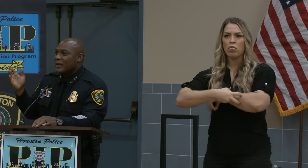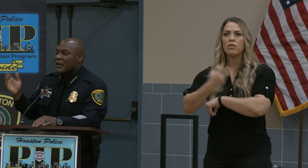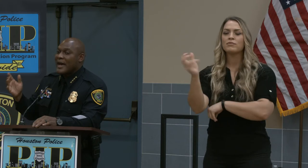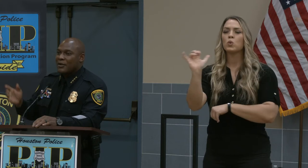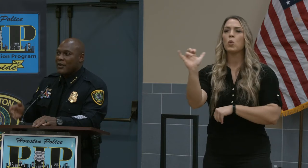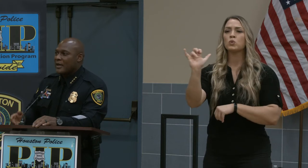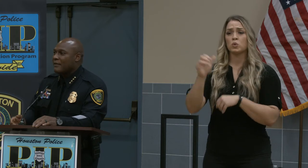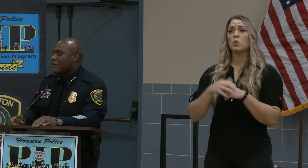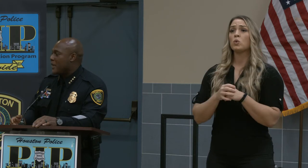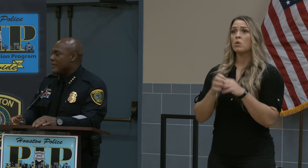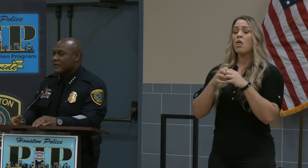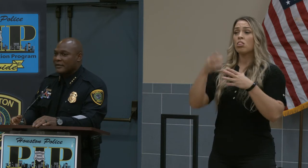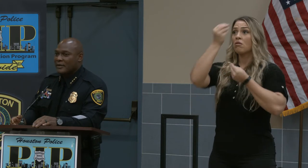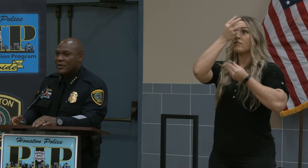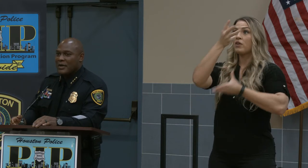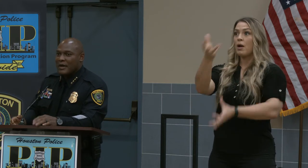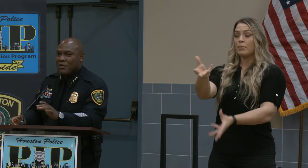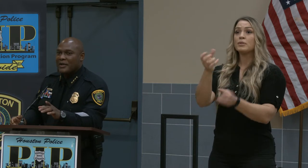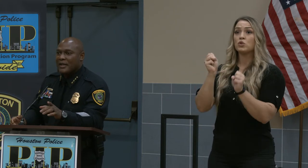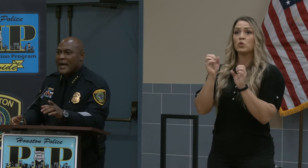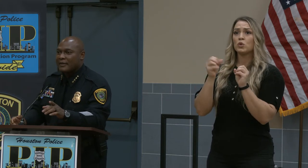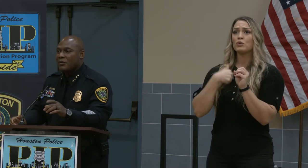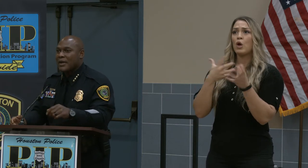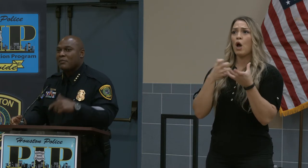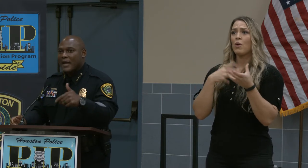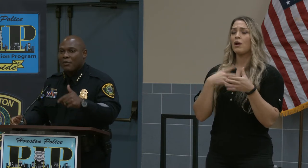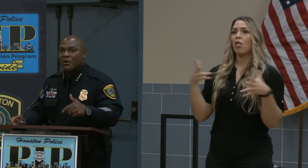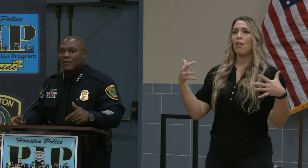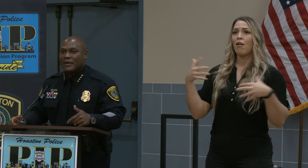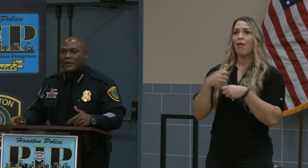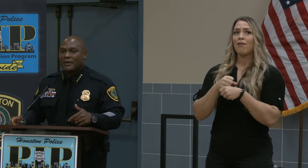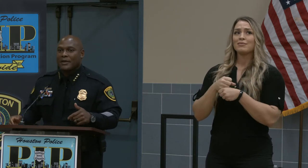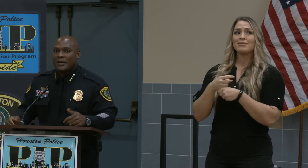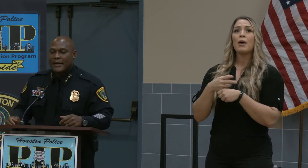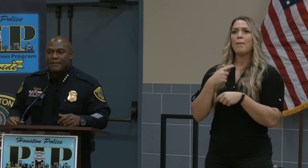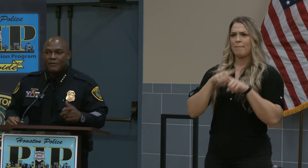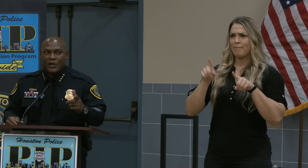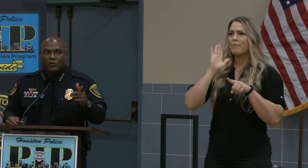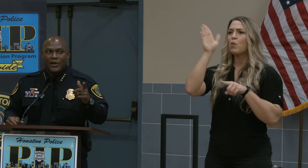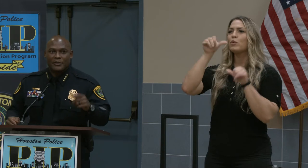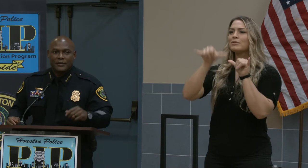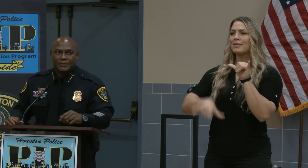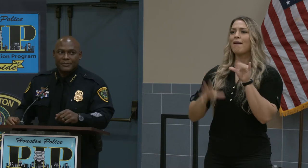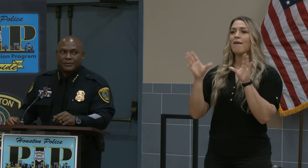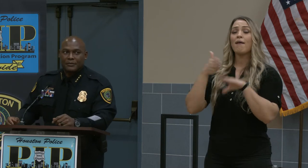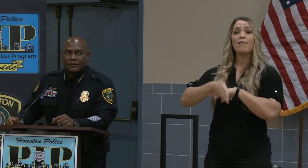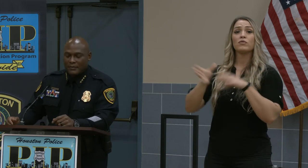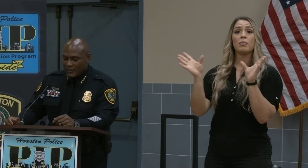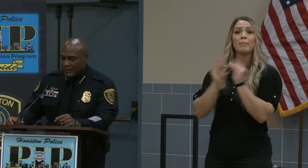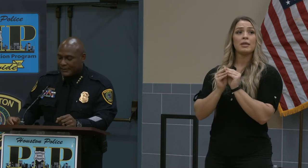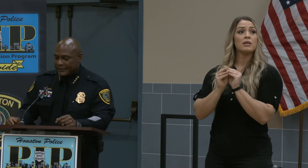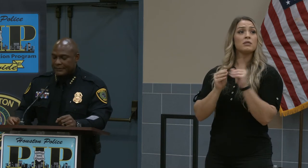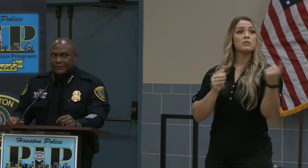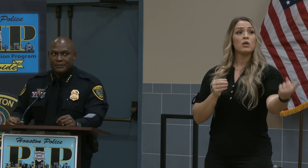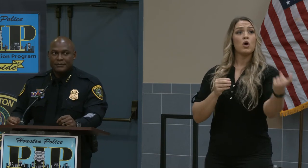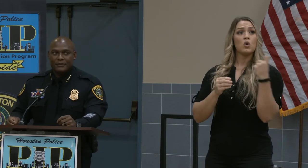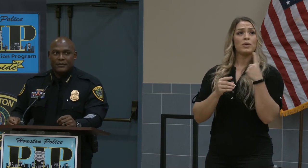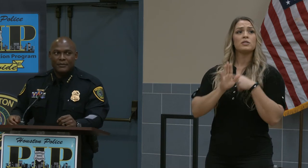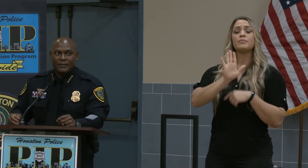A lot of great information. So I want to get out of the way but I will be here. First question -- >> AUDIENCE MEMBER: Chief Finner my name is Fred